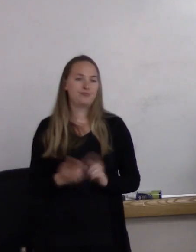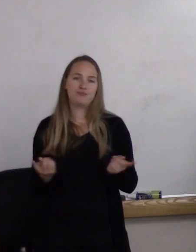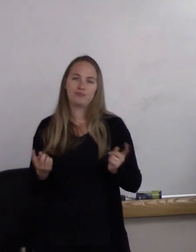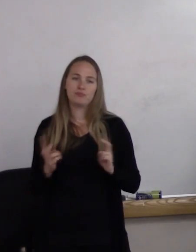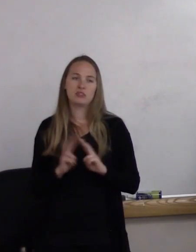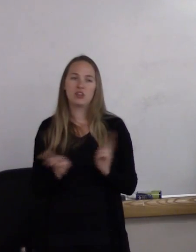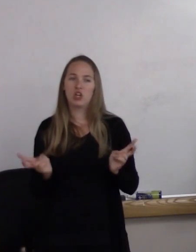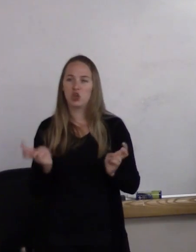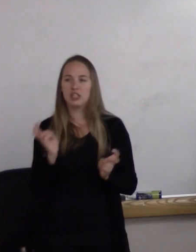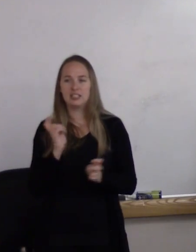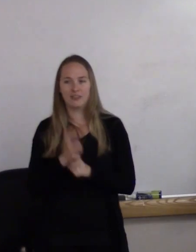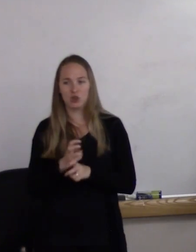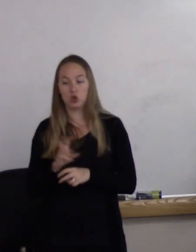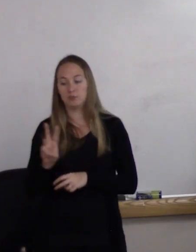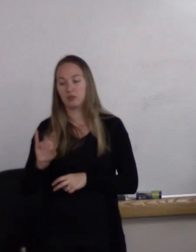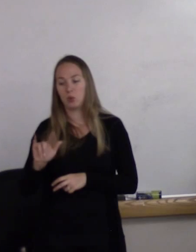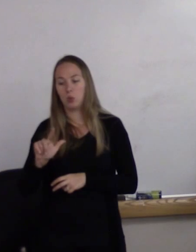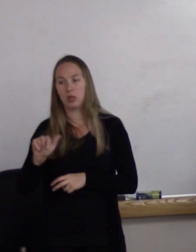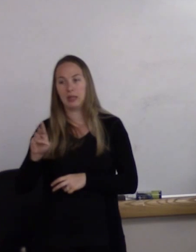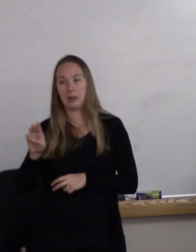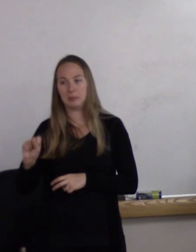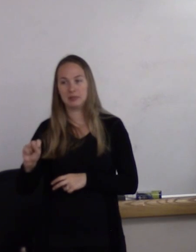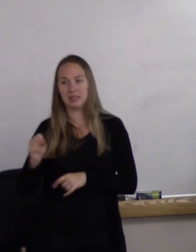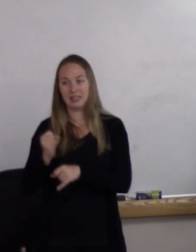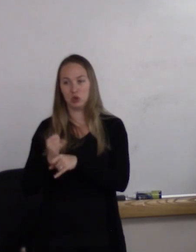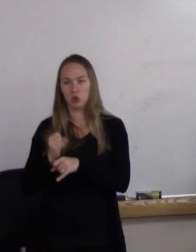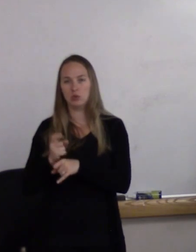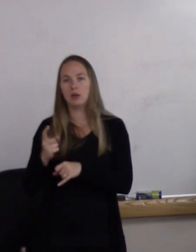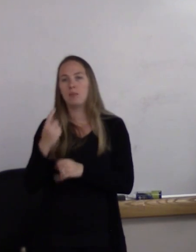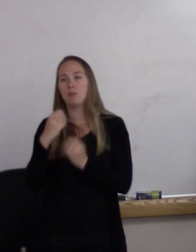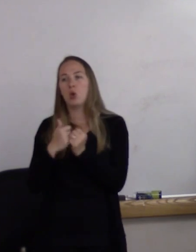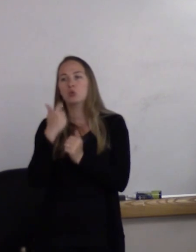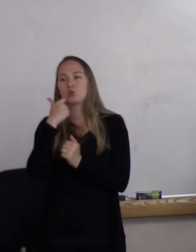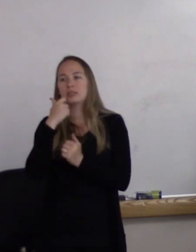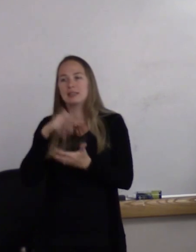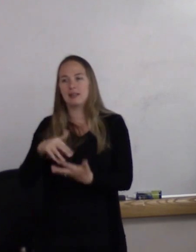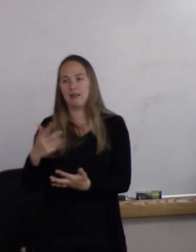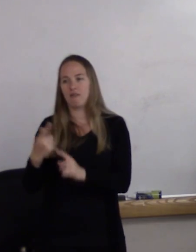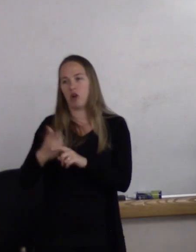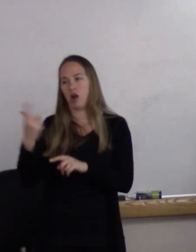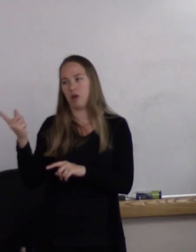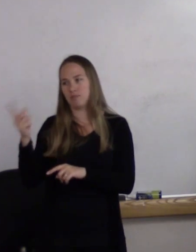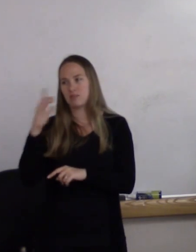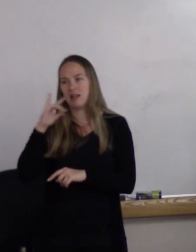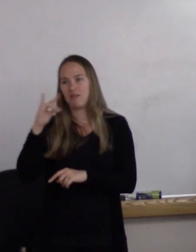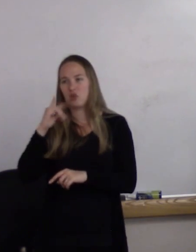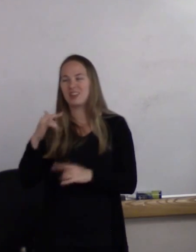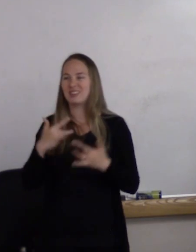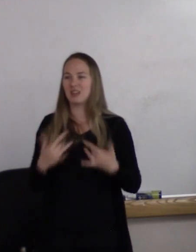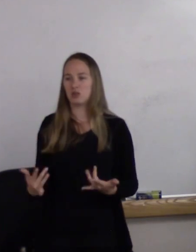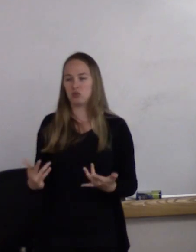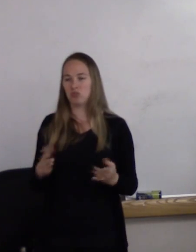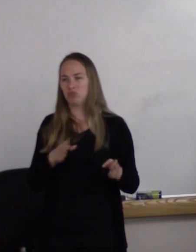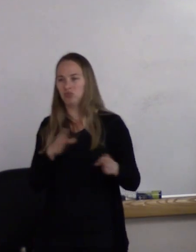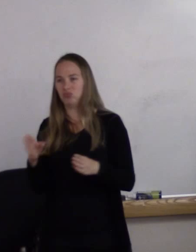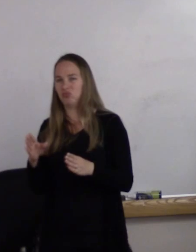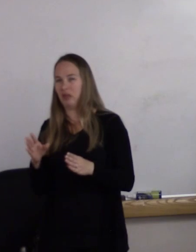The Williams Institute, which was the latest study that came out in California, tends to be more towards the 5%.